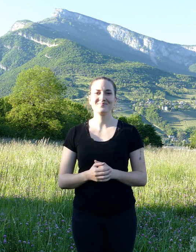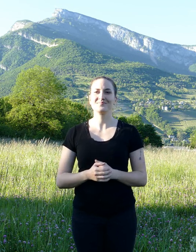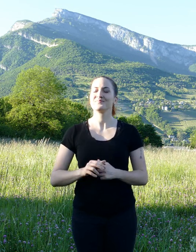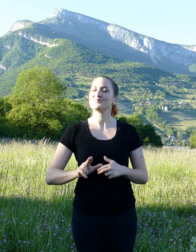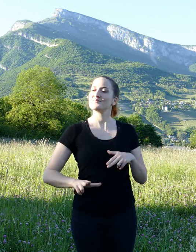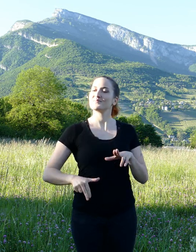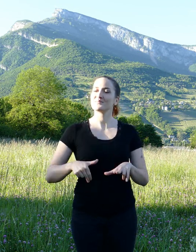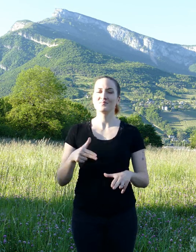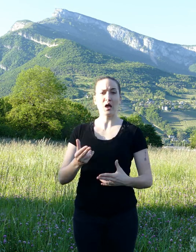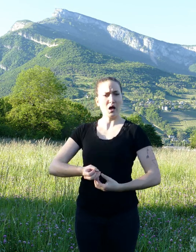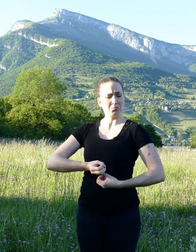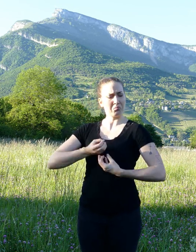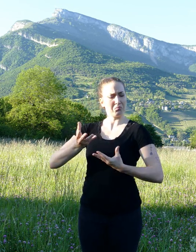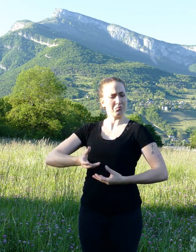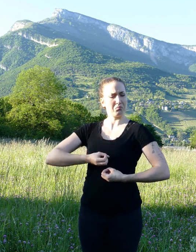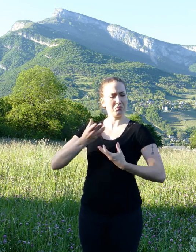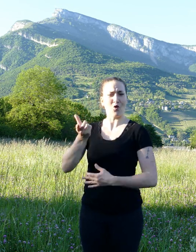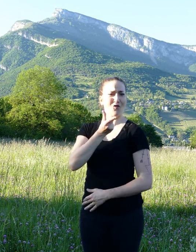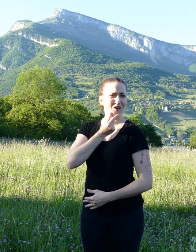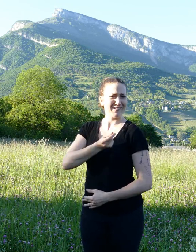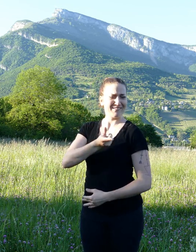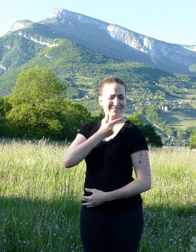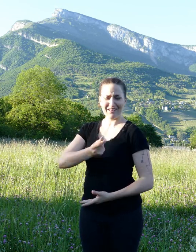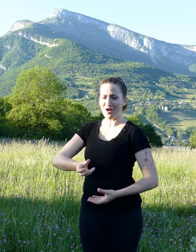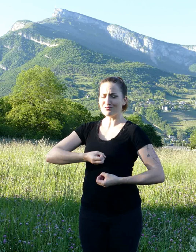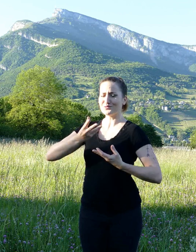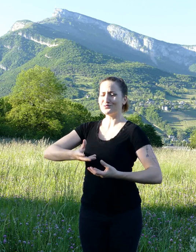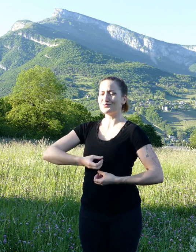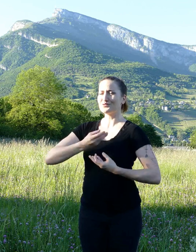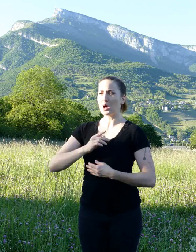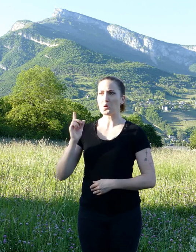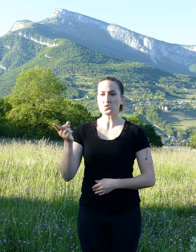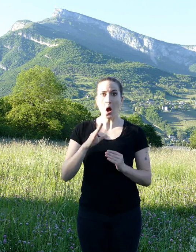She spoke with disconcerting ease, leaving the animals present speechless.